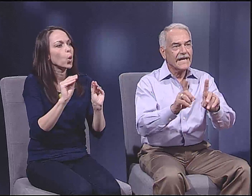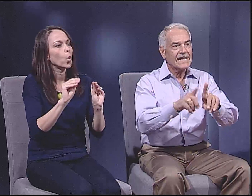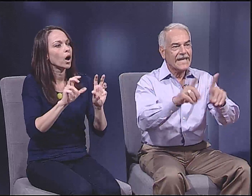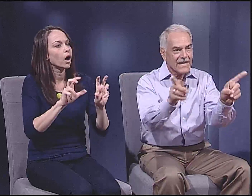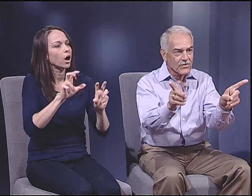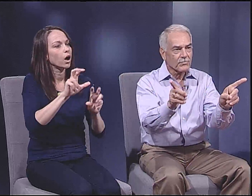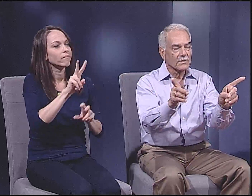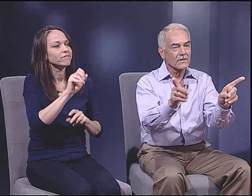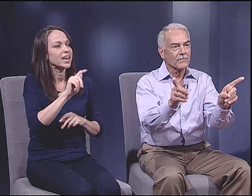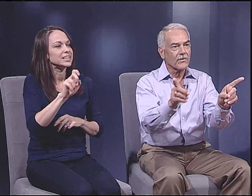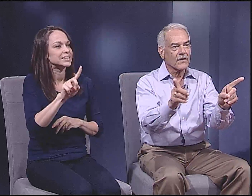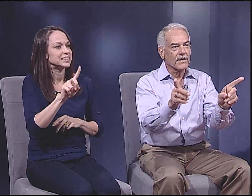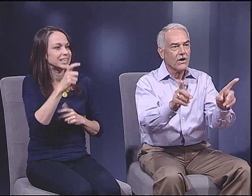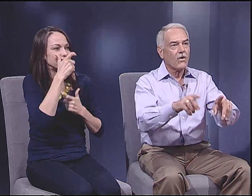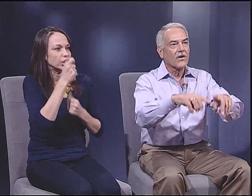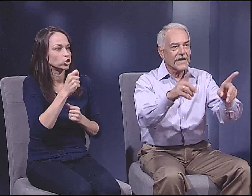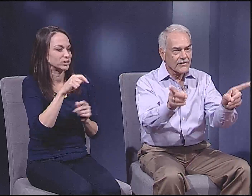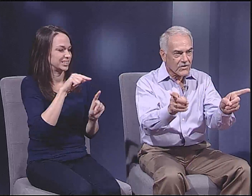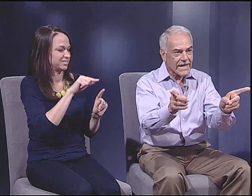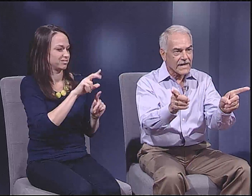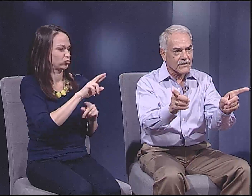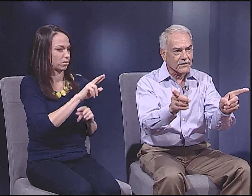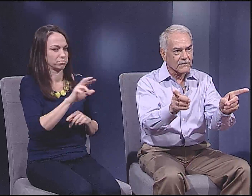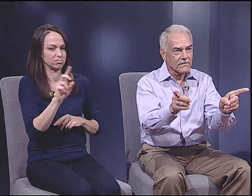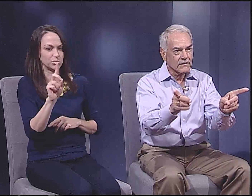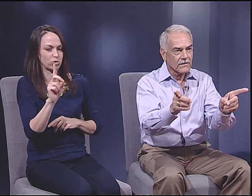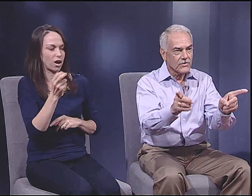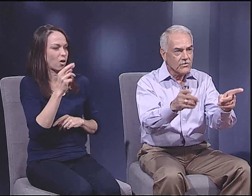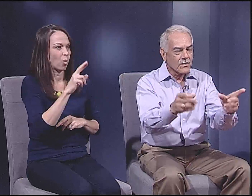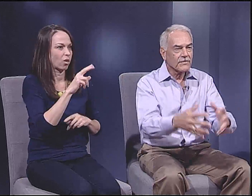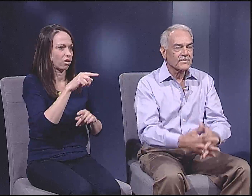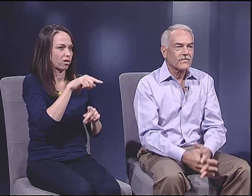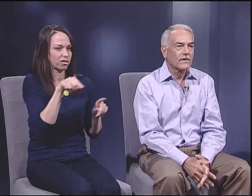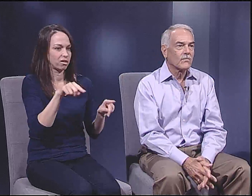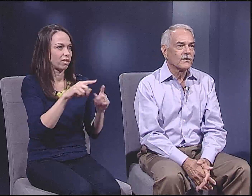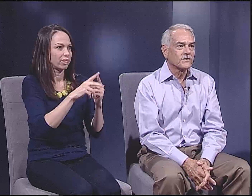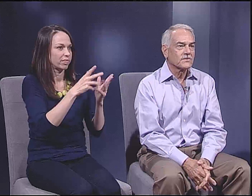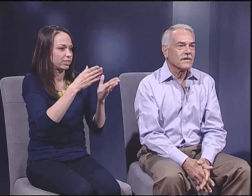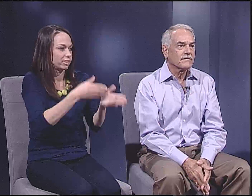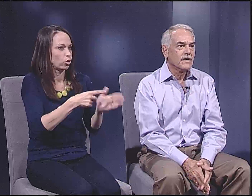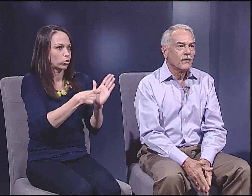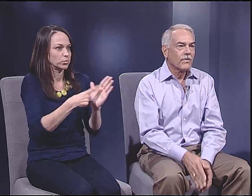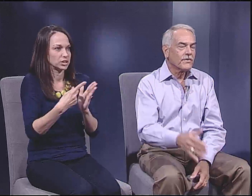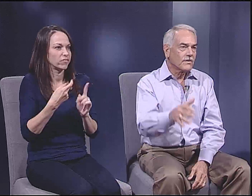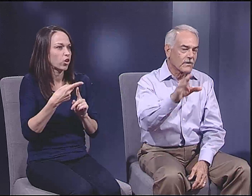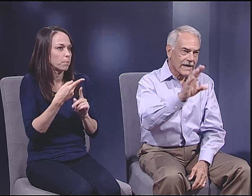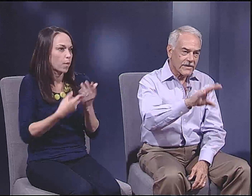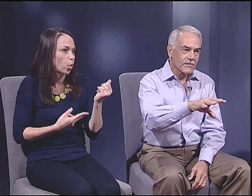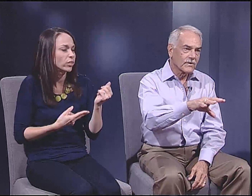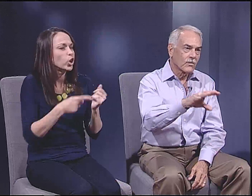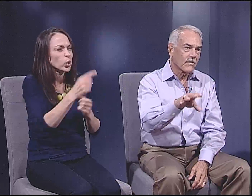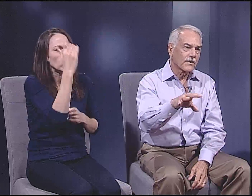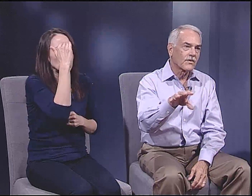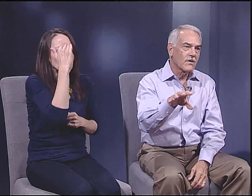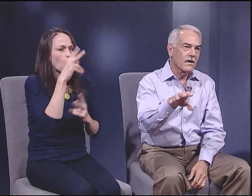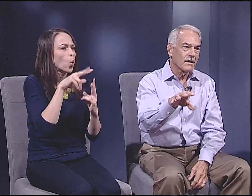in either political party or either candidate. You know this very well yourself, whether you're an ethnic minority or not.